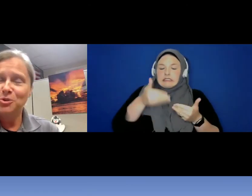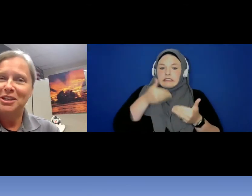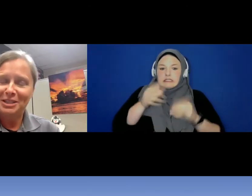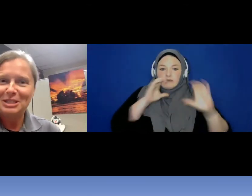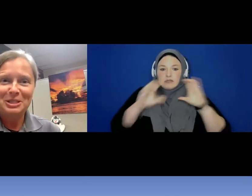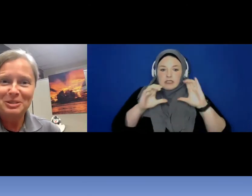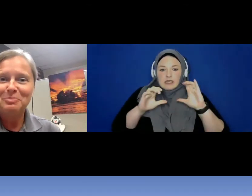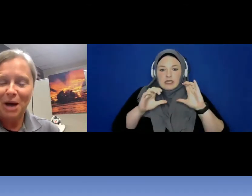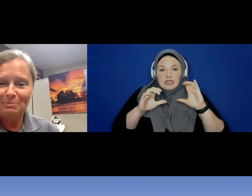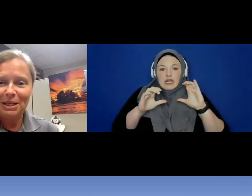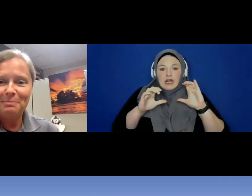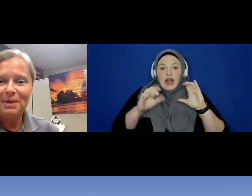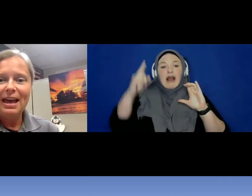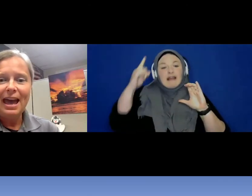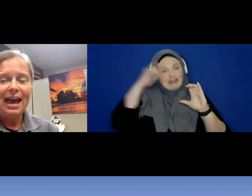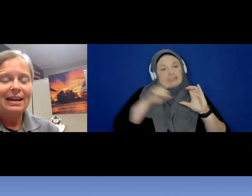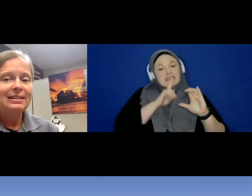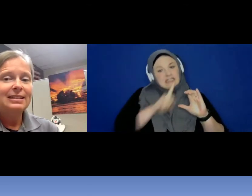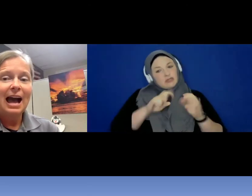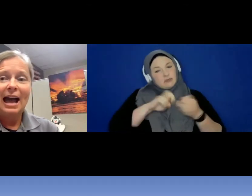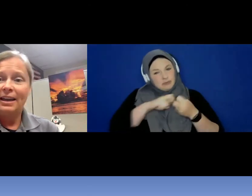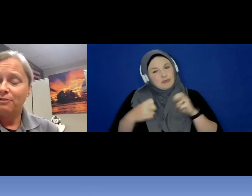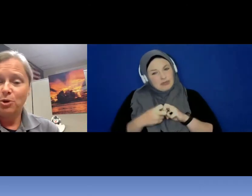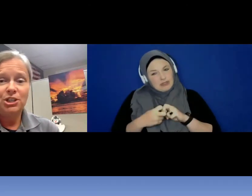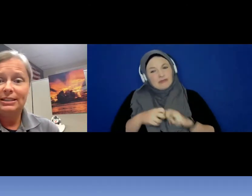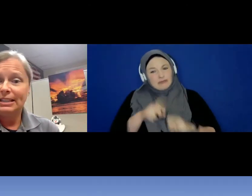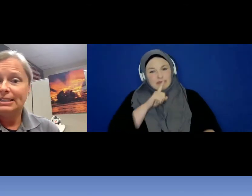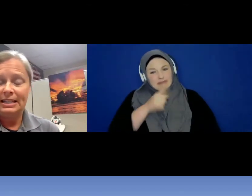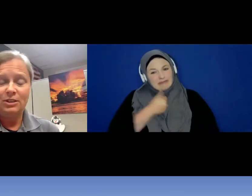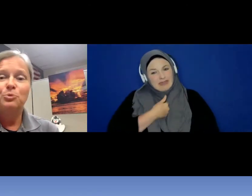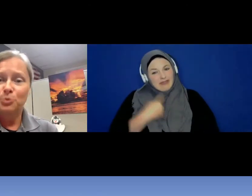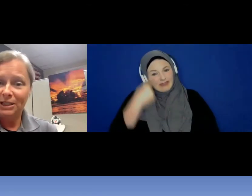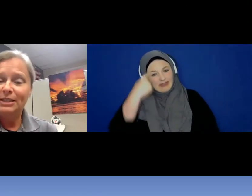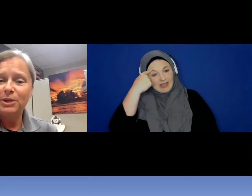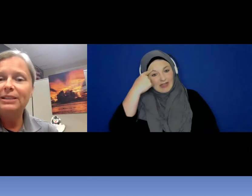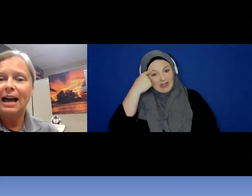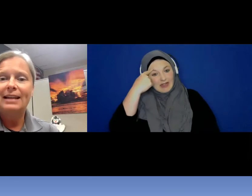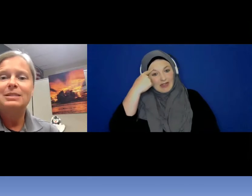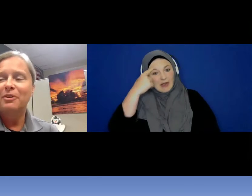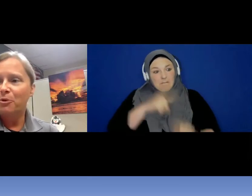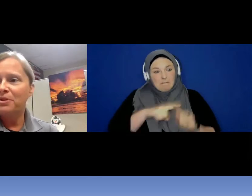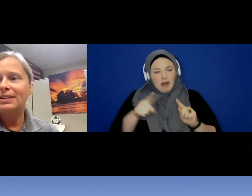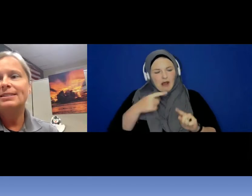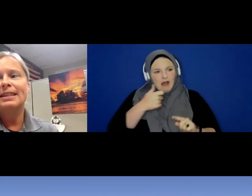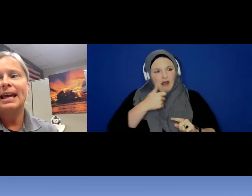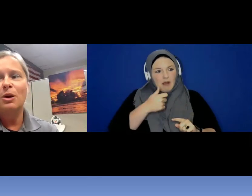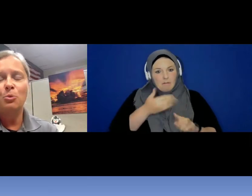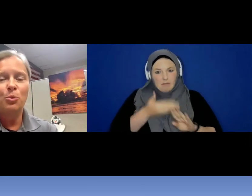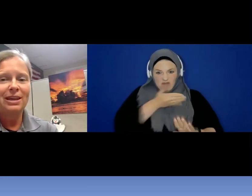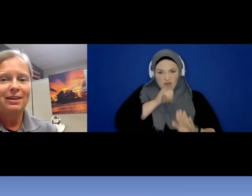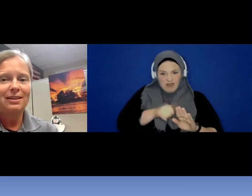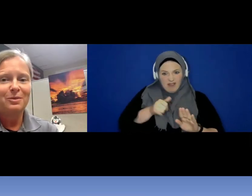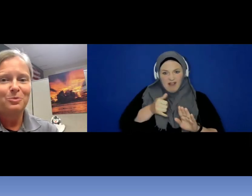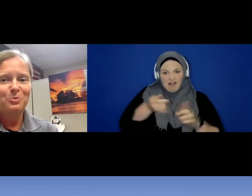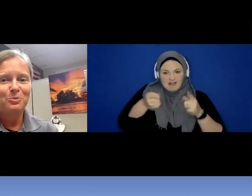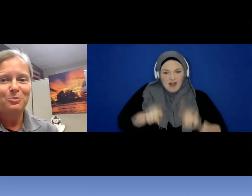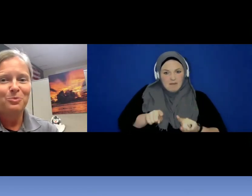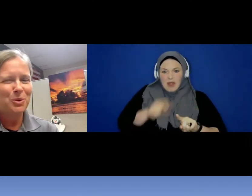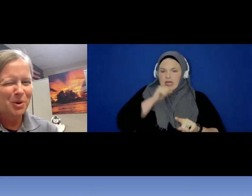think this is a problem. And I unfortunately didn't really realize before this that we were